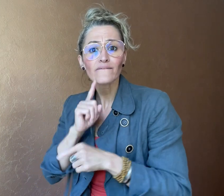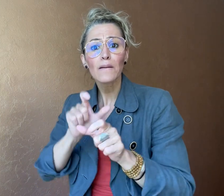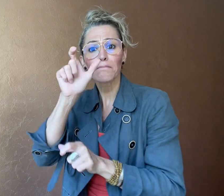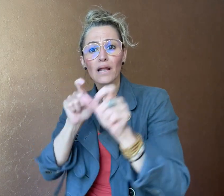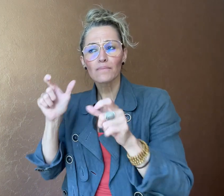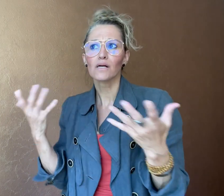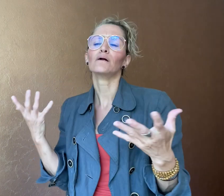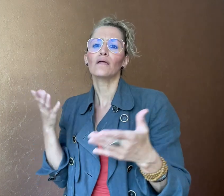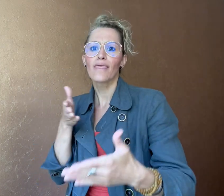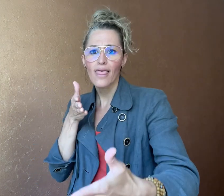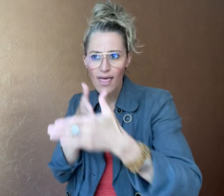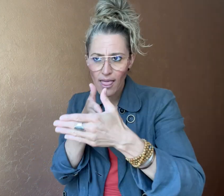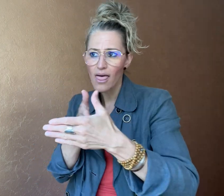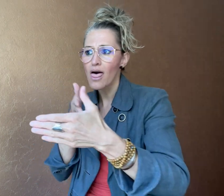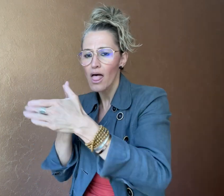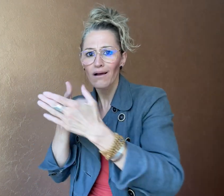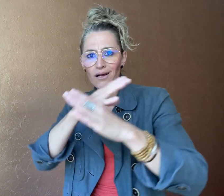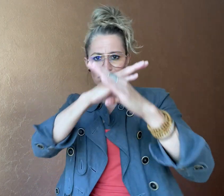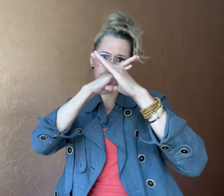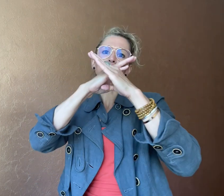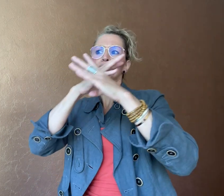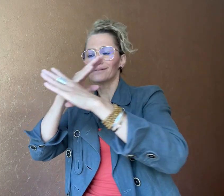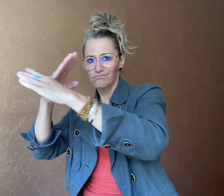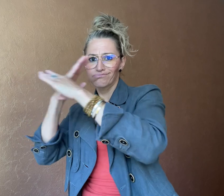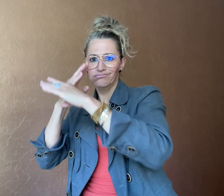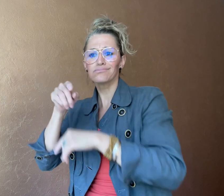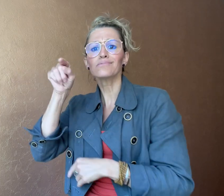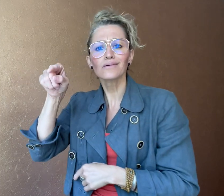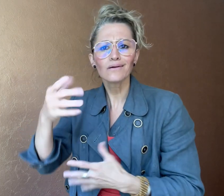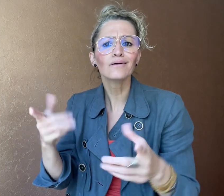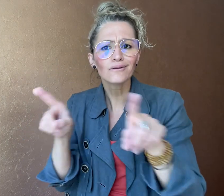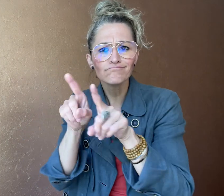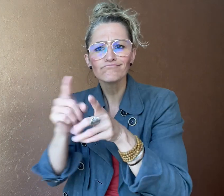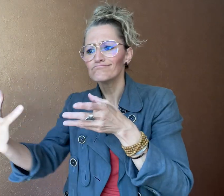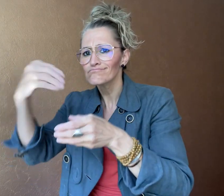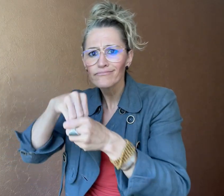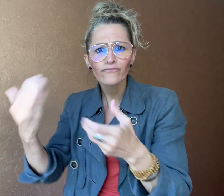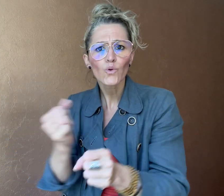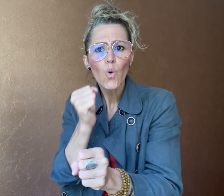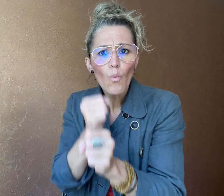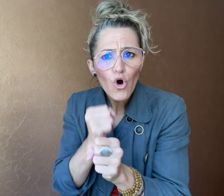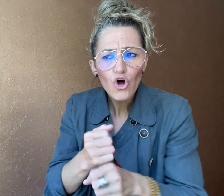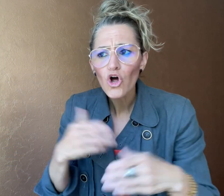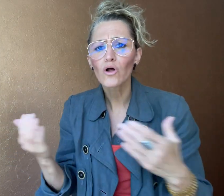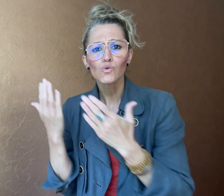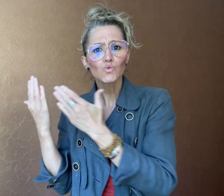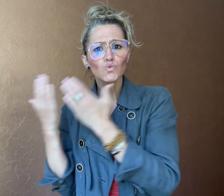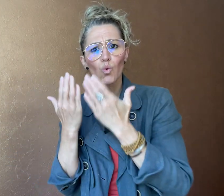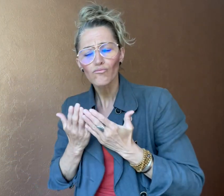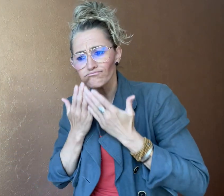Deaf people face barriers, including in employment,